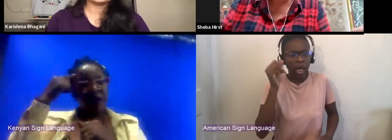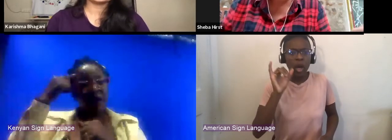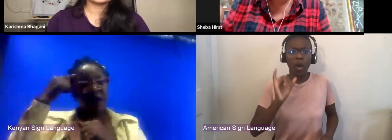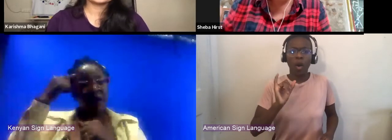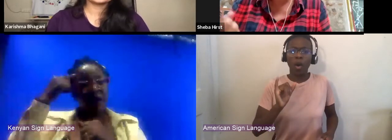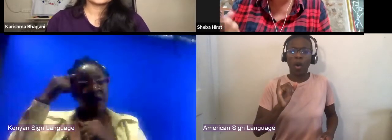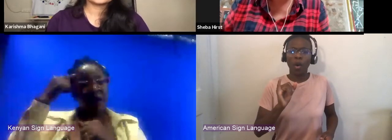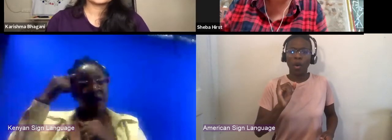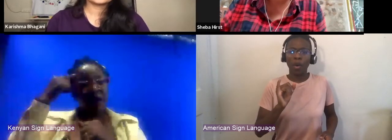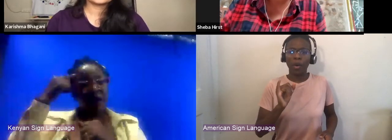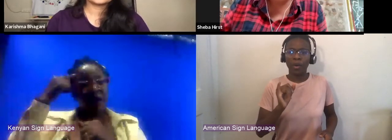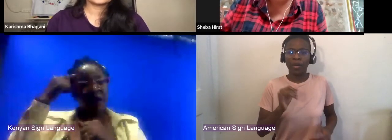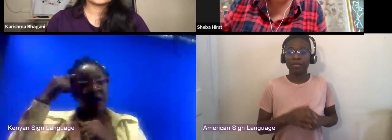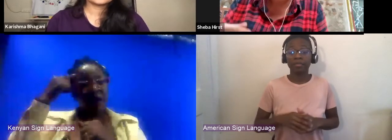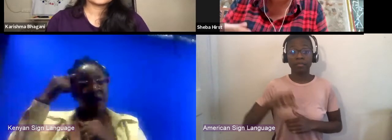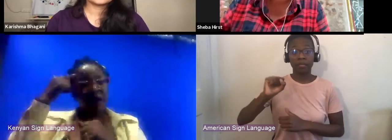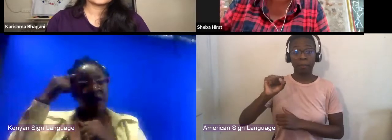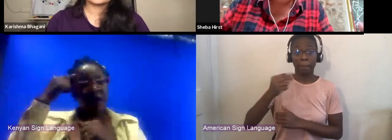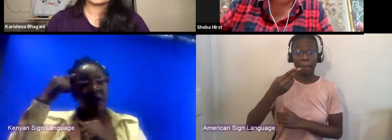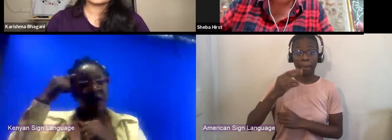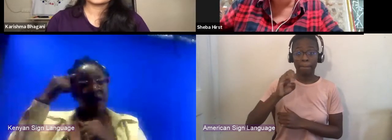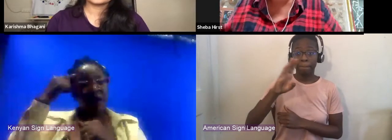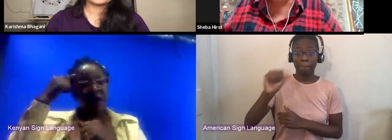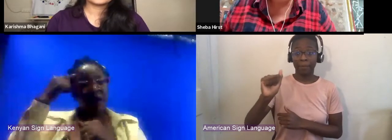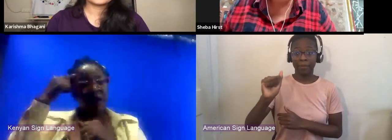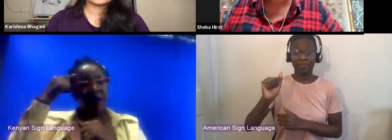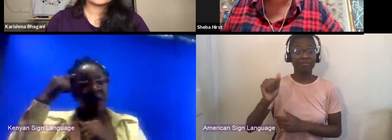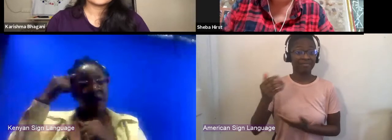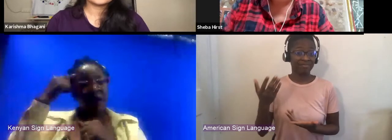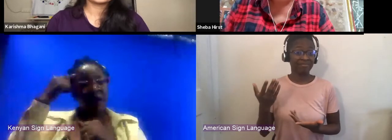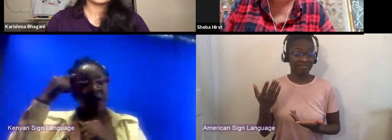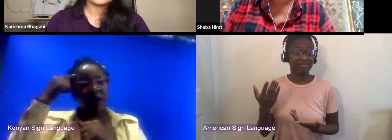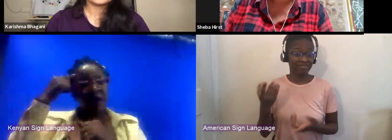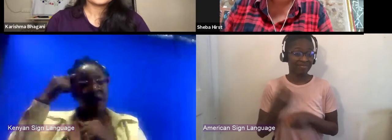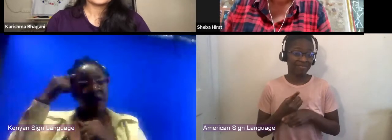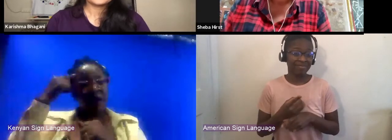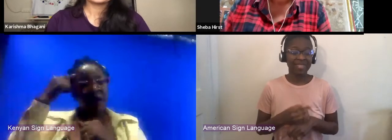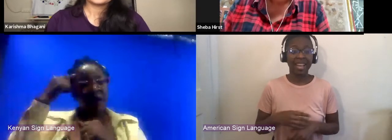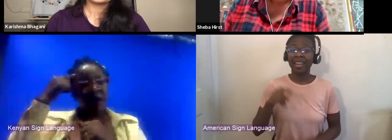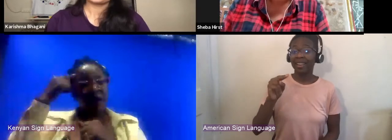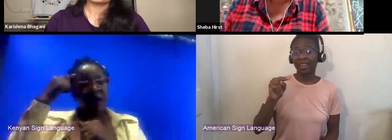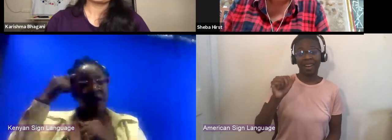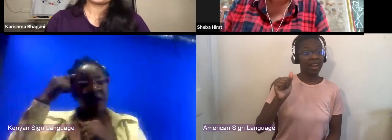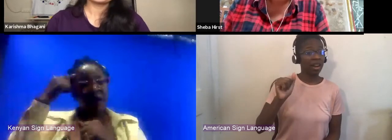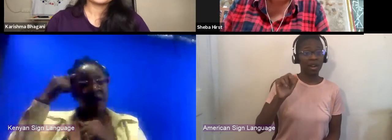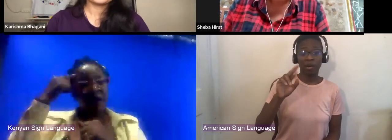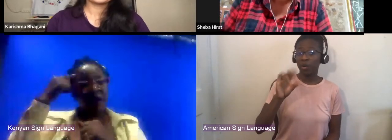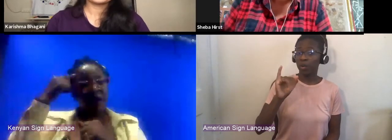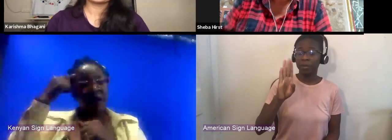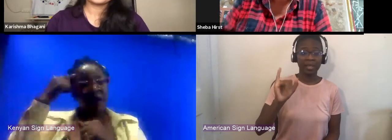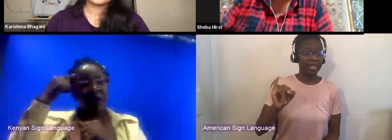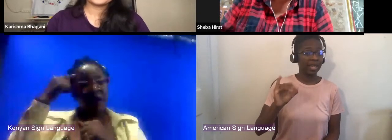The fact that Nairobi just doesn't have a centralized prop shop that where your people can hire things from.